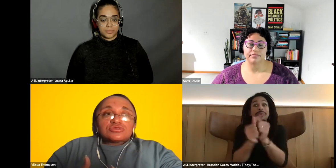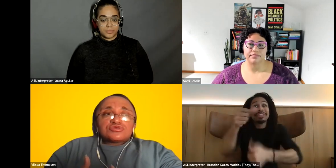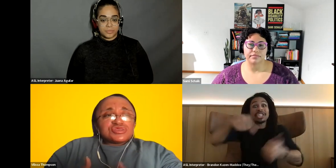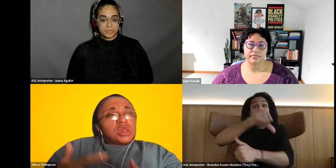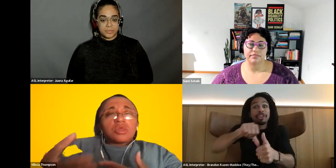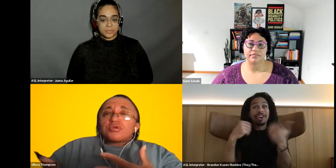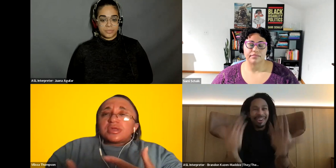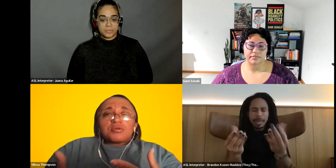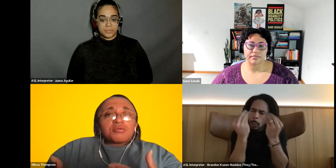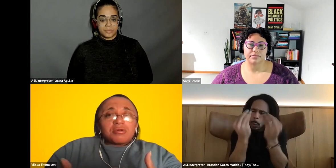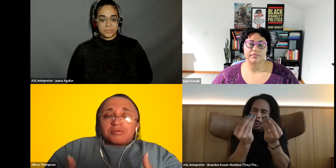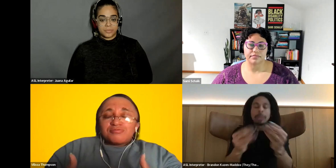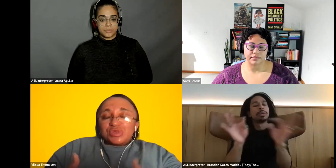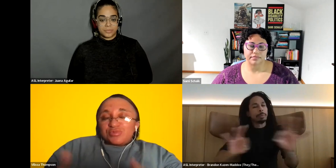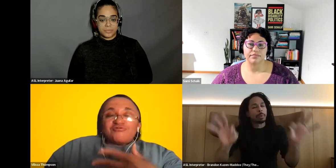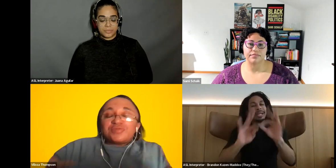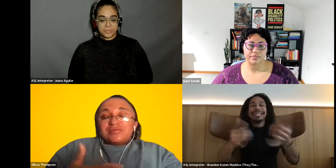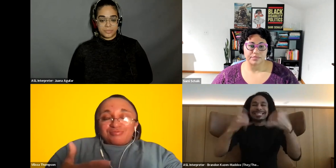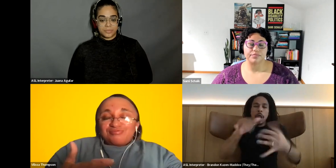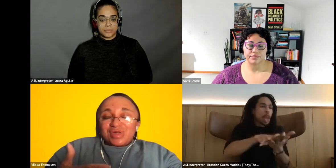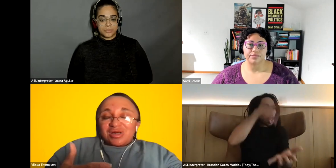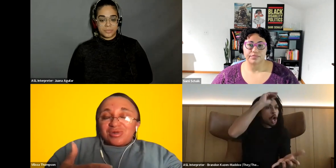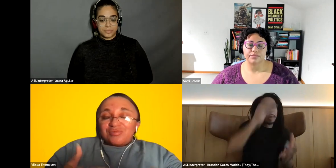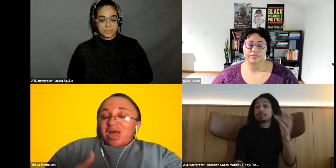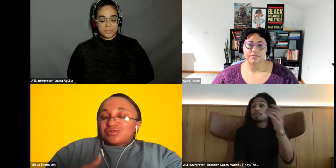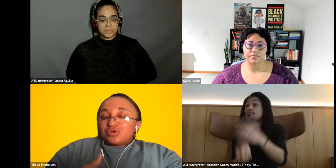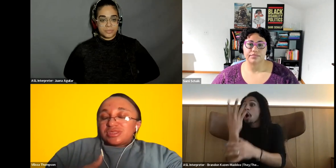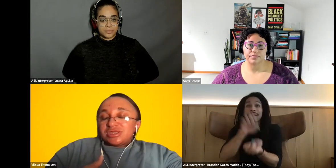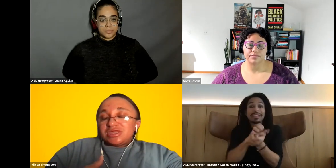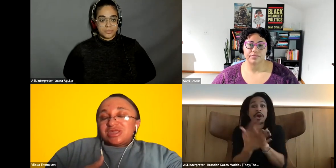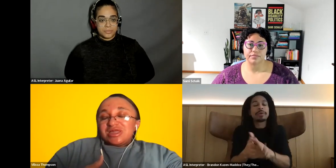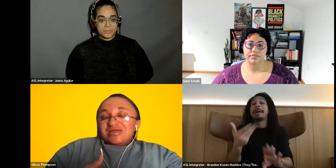Vilissa Thompson: to still learn and grow, You know, before we hopped on the